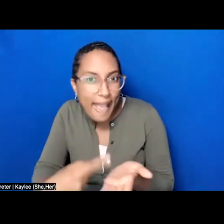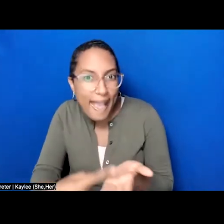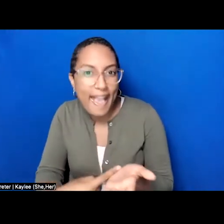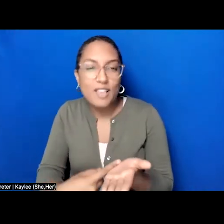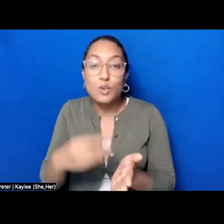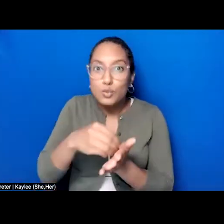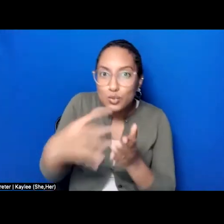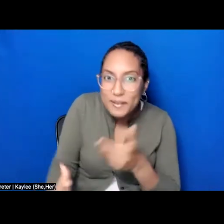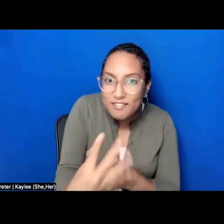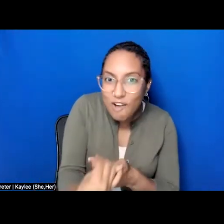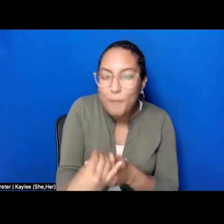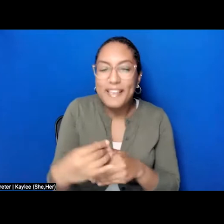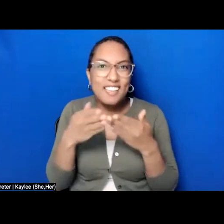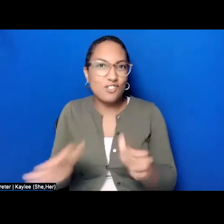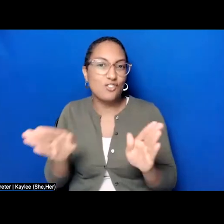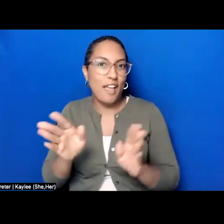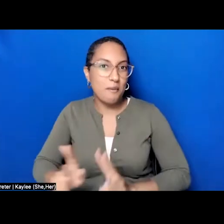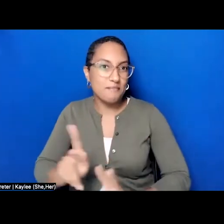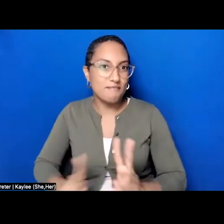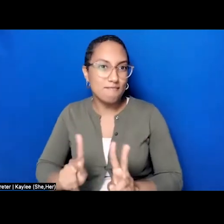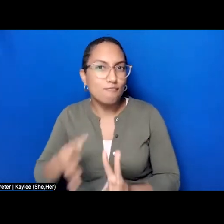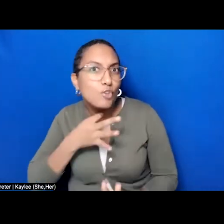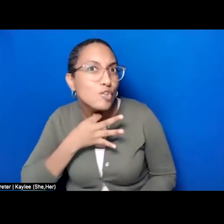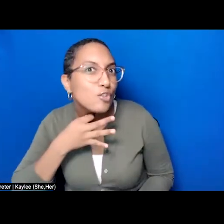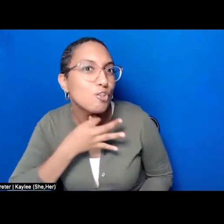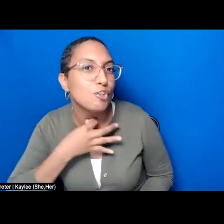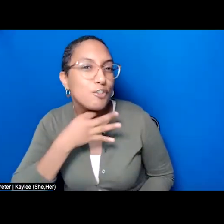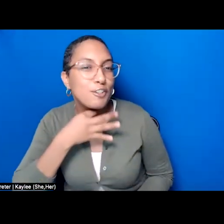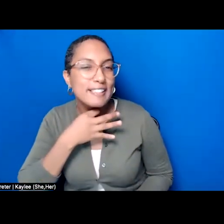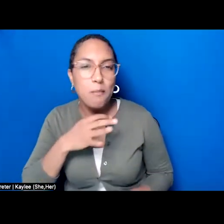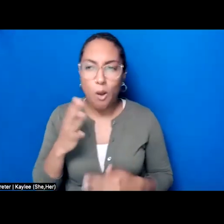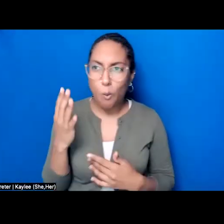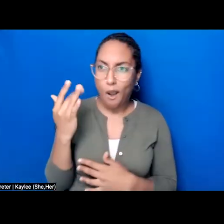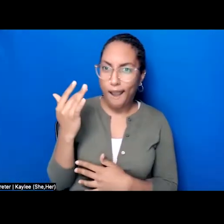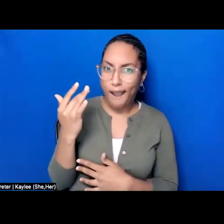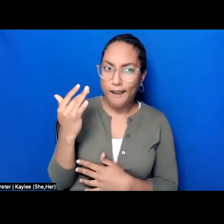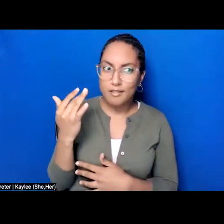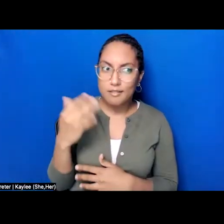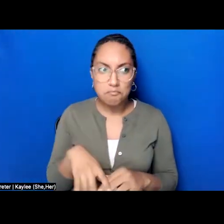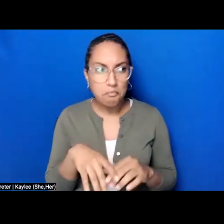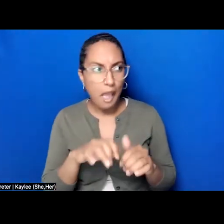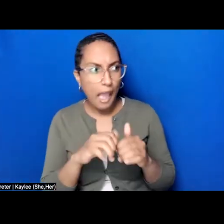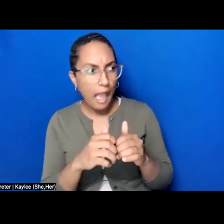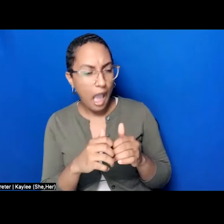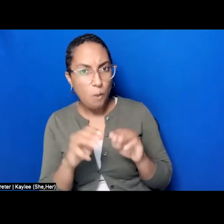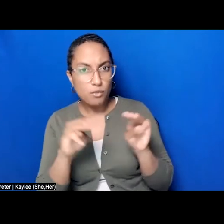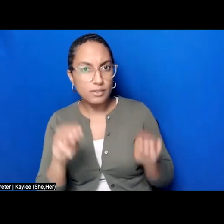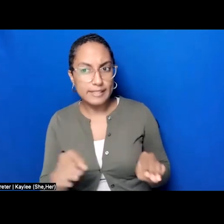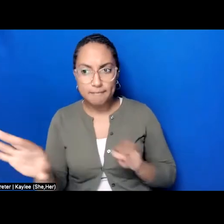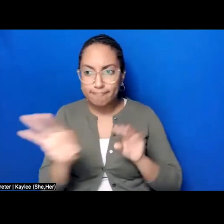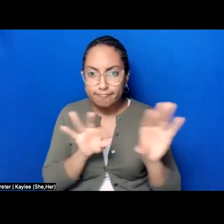and the general public who are curious about why and how museums make the choices they do.